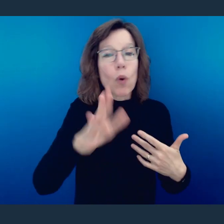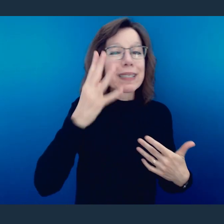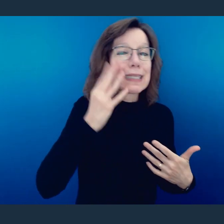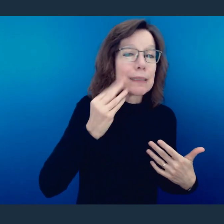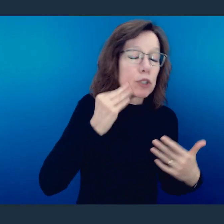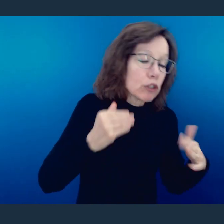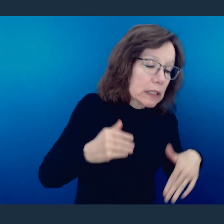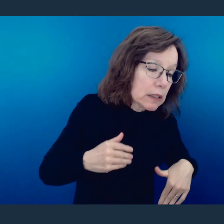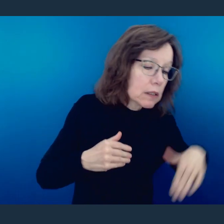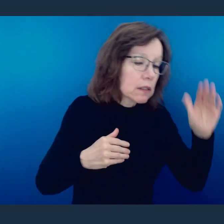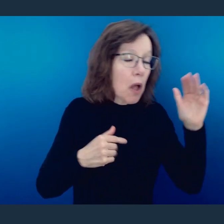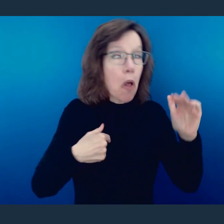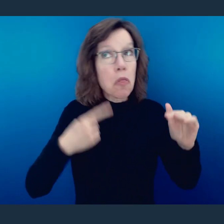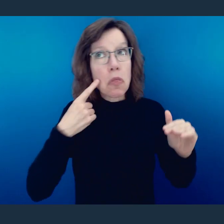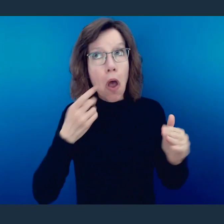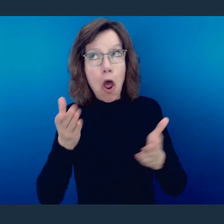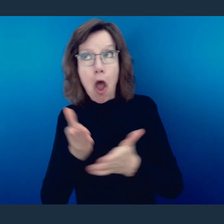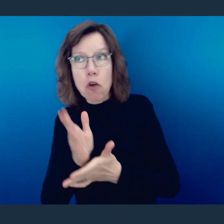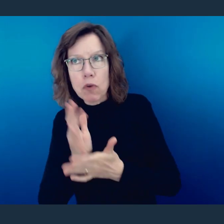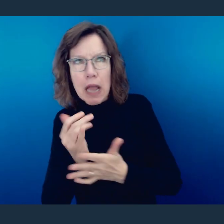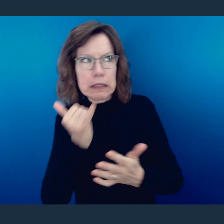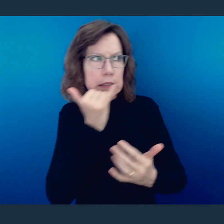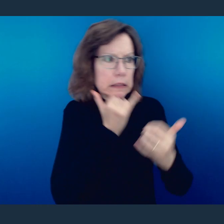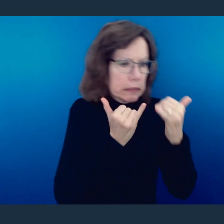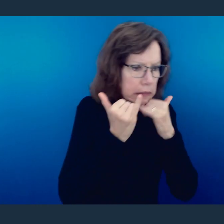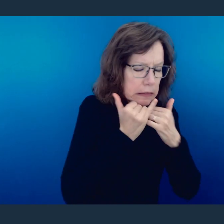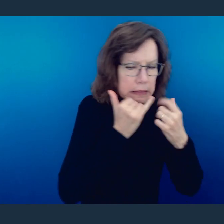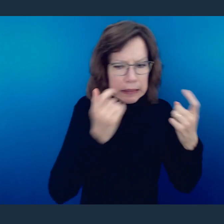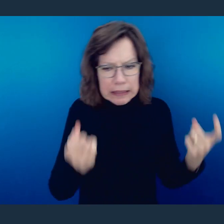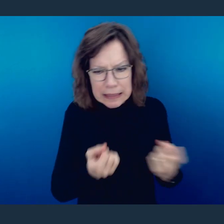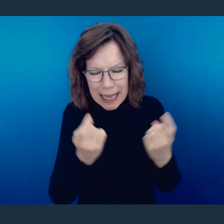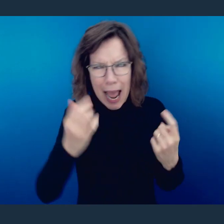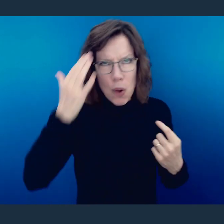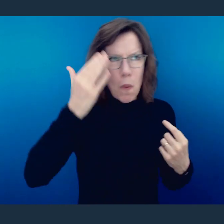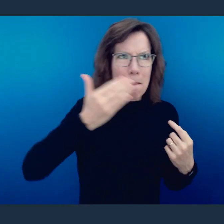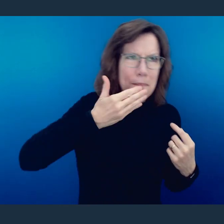yourself to, no matter what you thought was wrong or right and functioned counter to that,